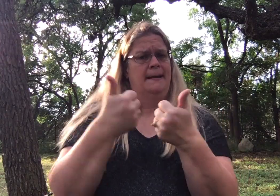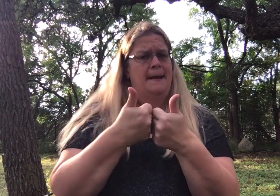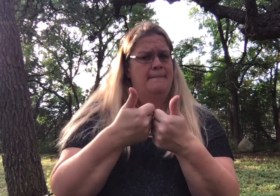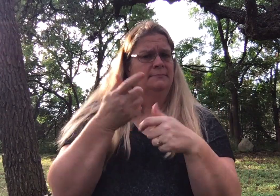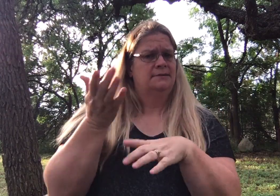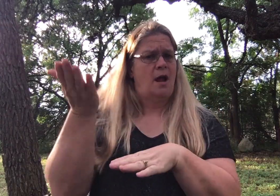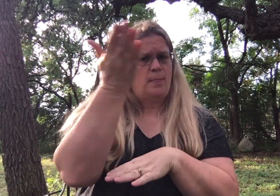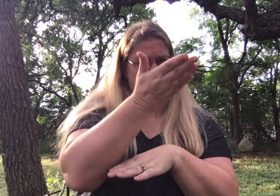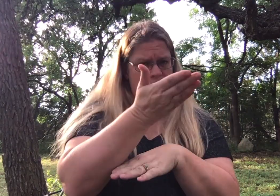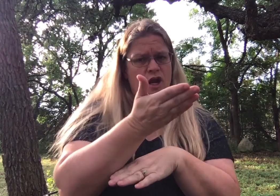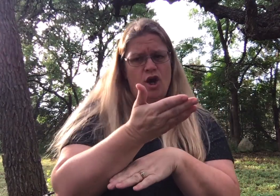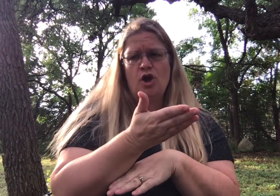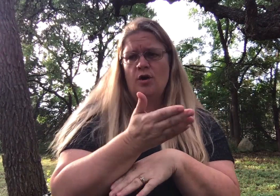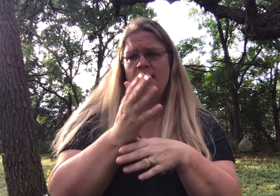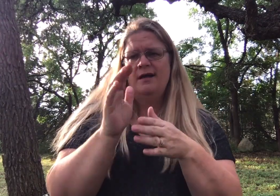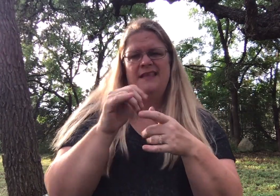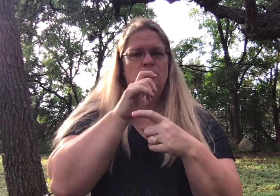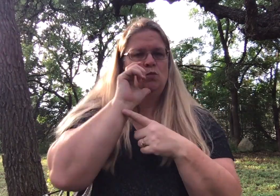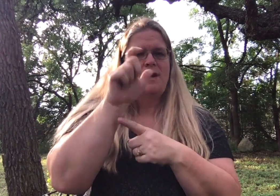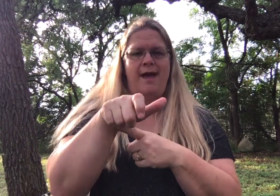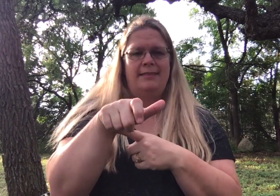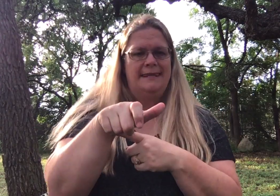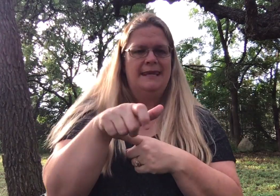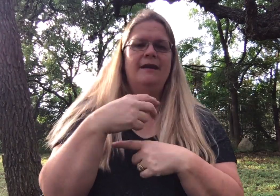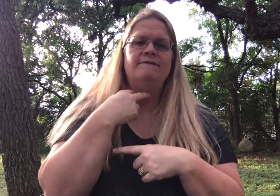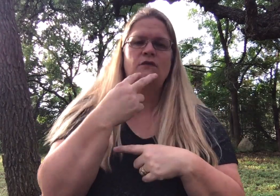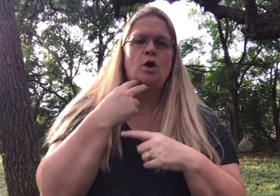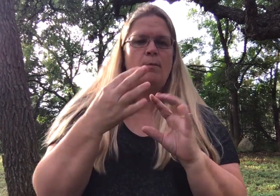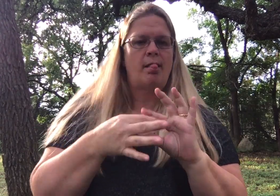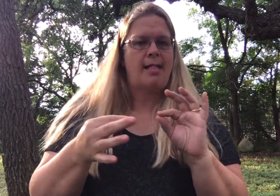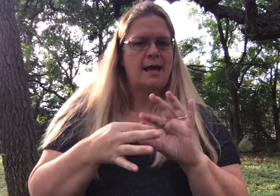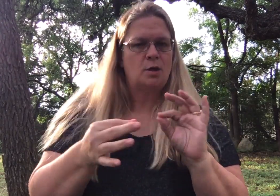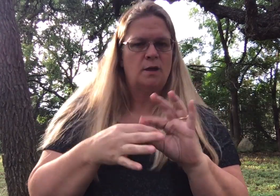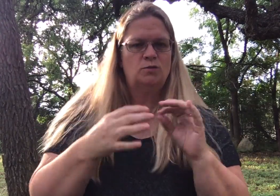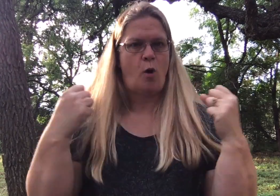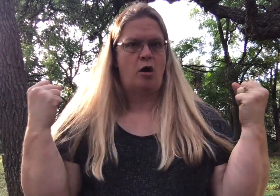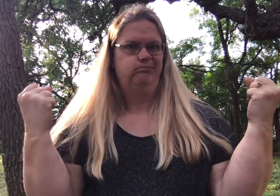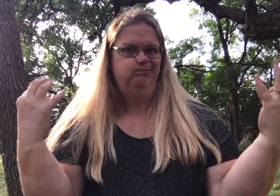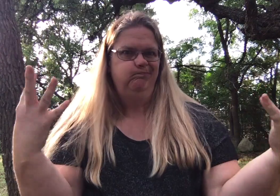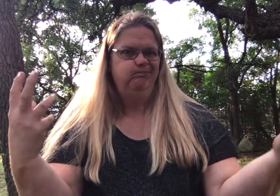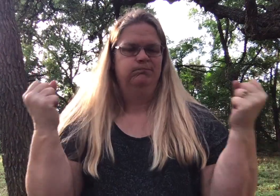There are several games out there that do not need verbal language or sign language.